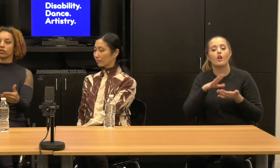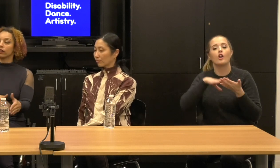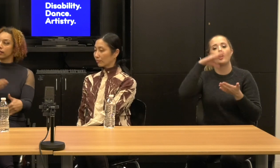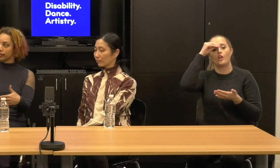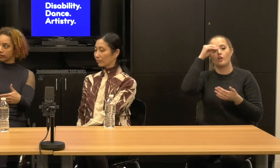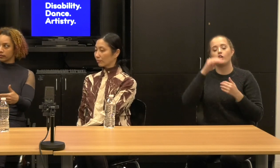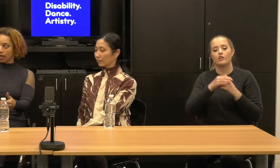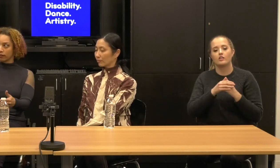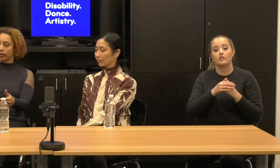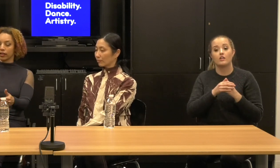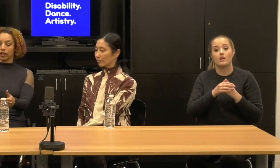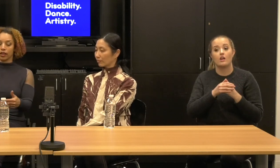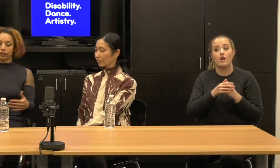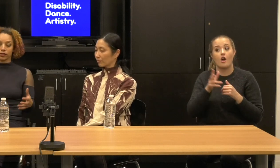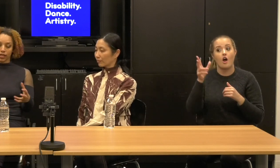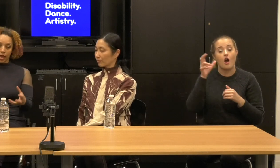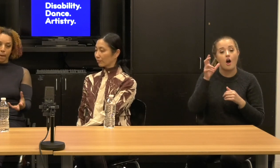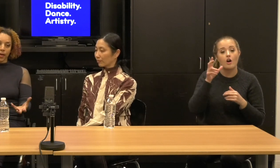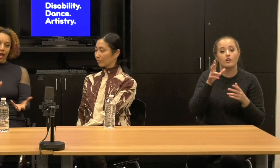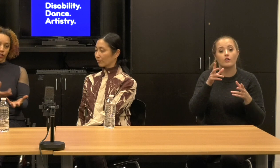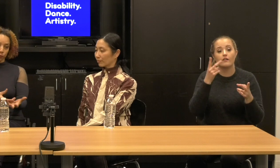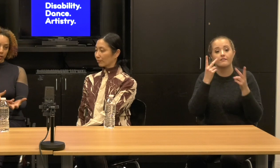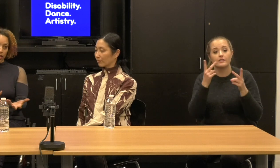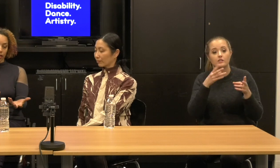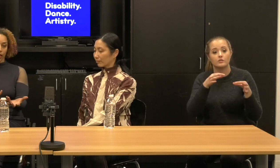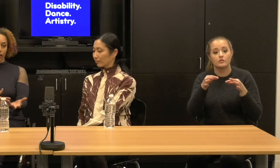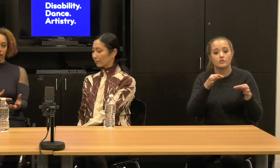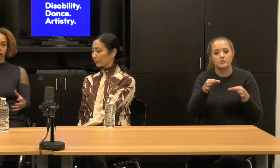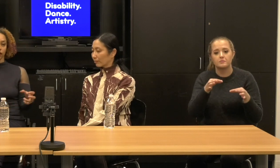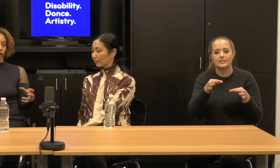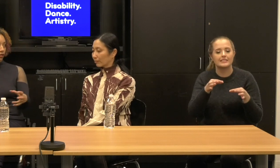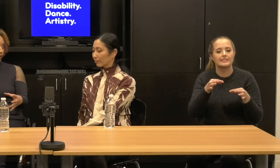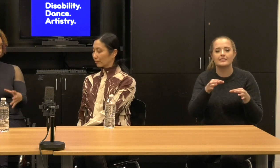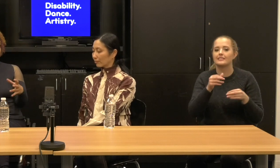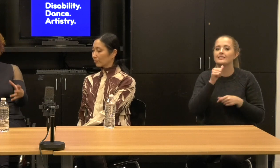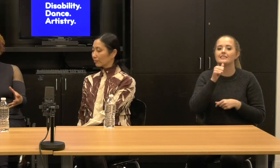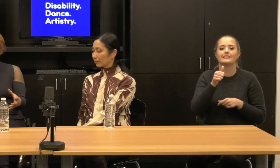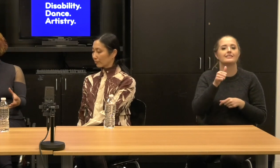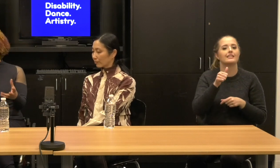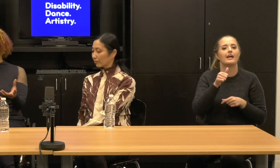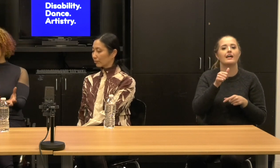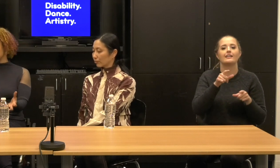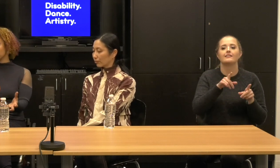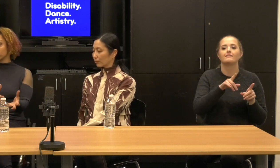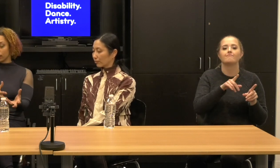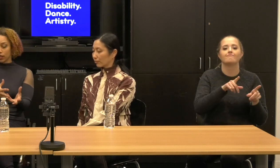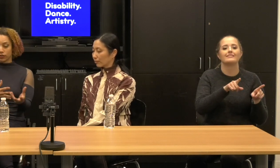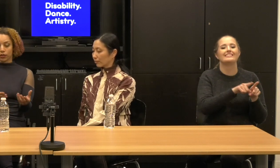It's not necessarily the same as being in an artistic experience for everyone.